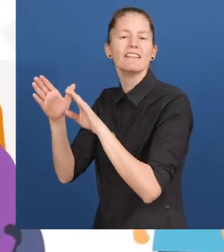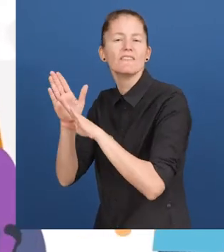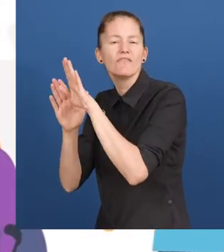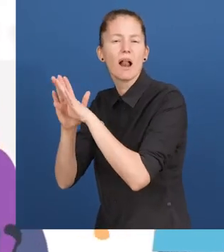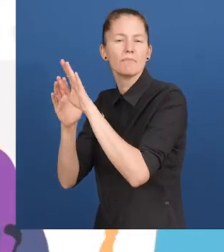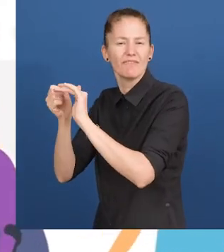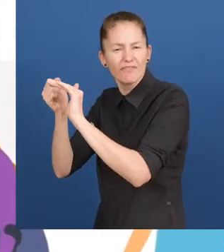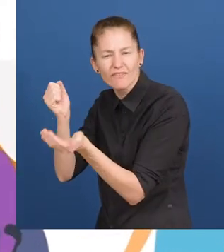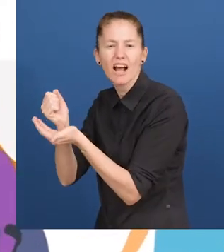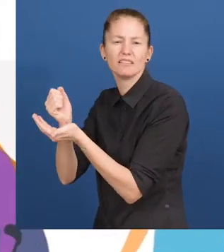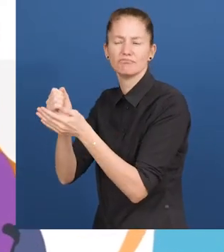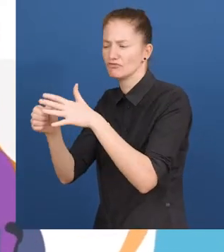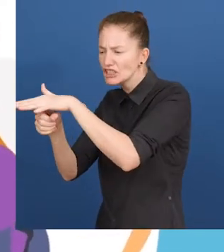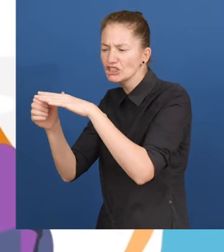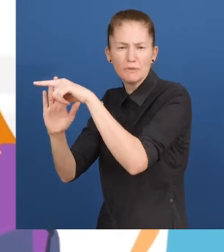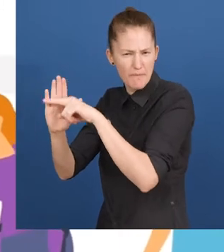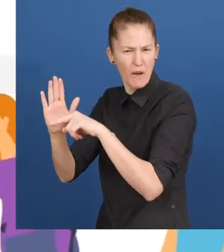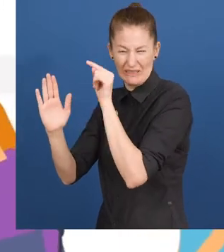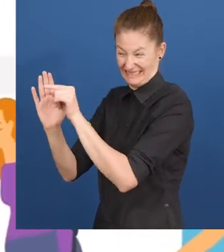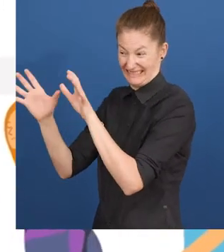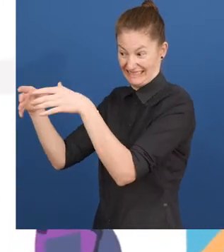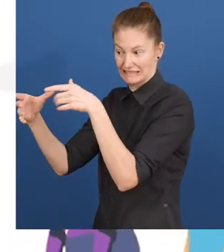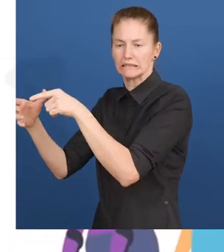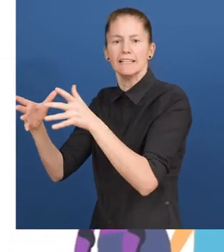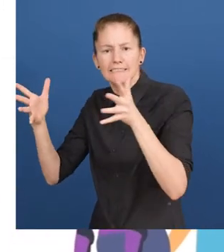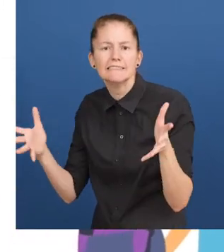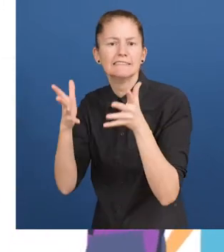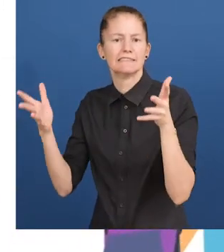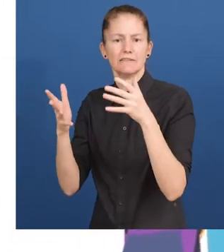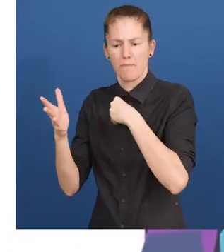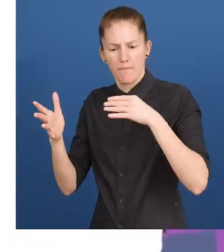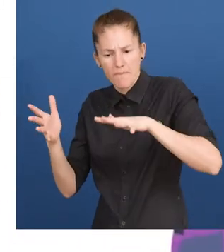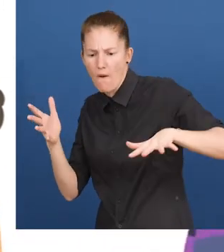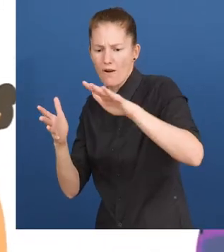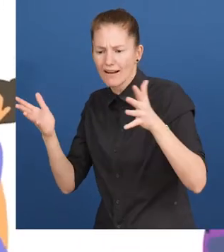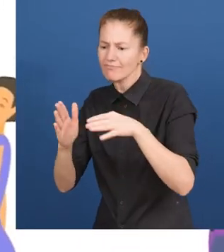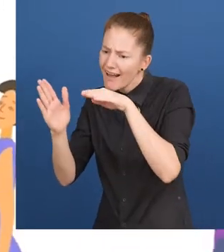Development Funds and regional policies and pushes the issue of accessibility in Poland in